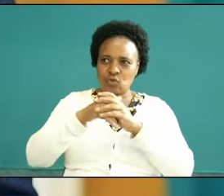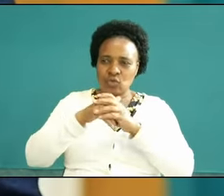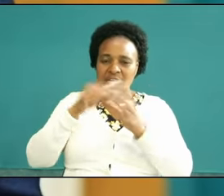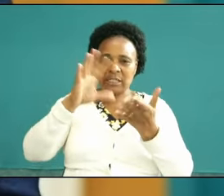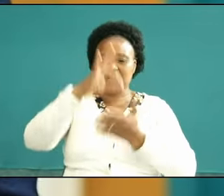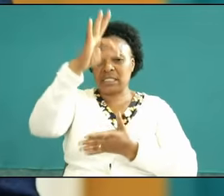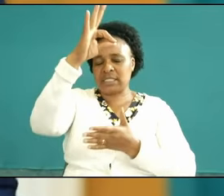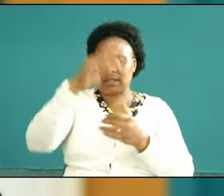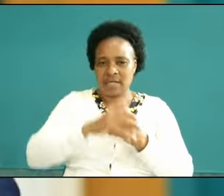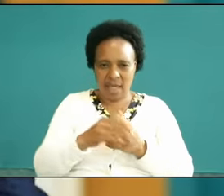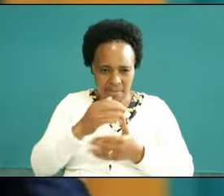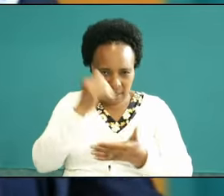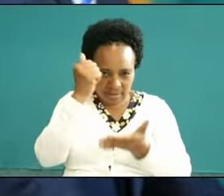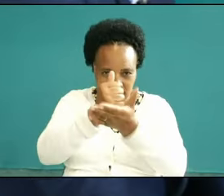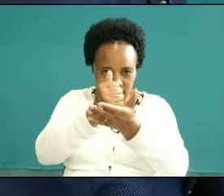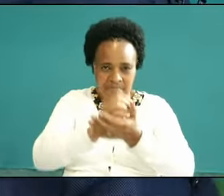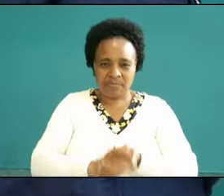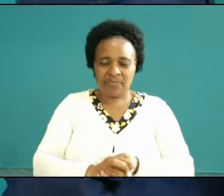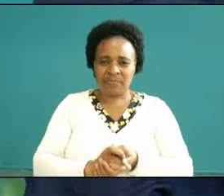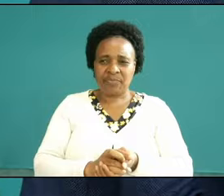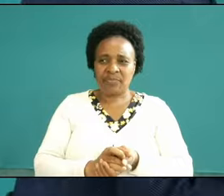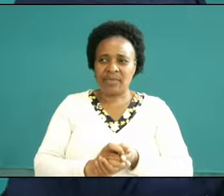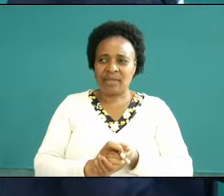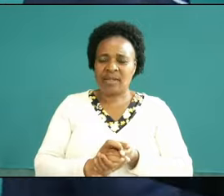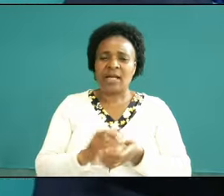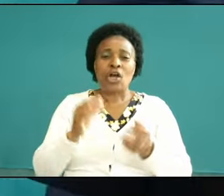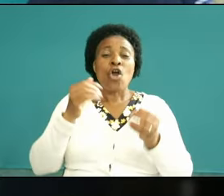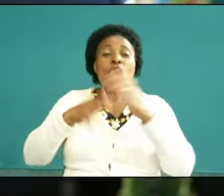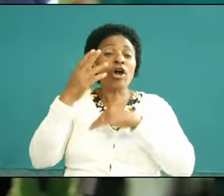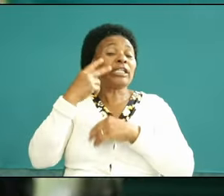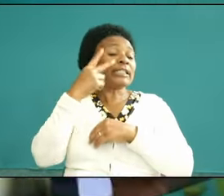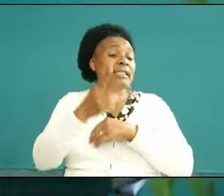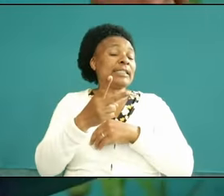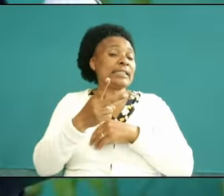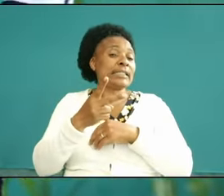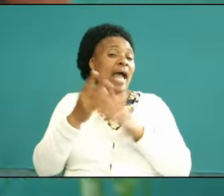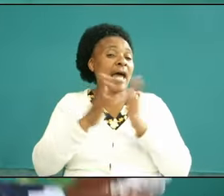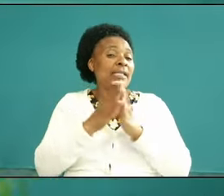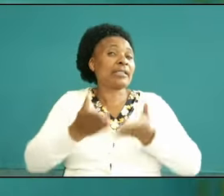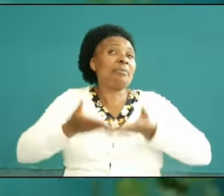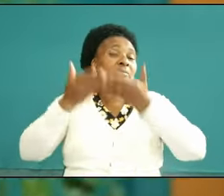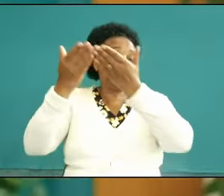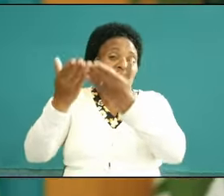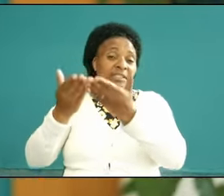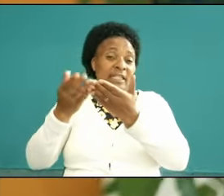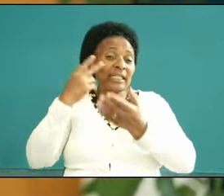somebody say Amen now God looks at you and he sees a me servant he sees an humble person he